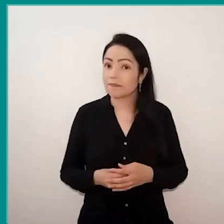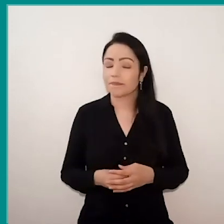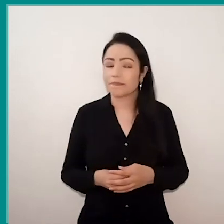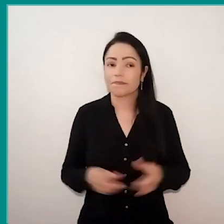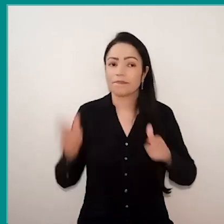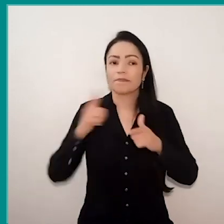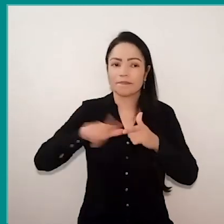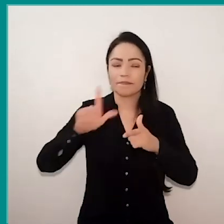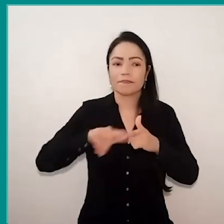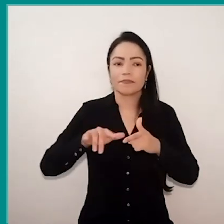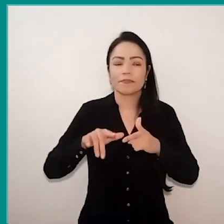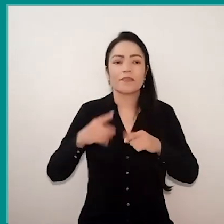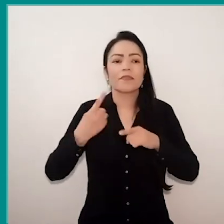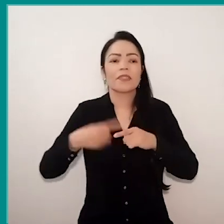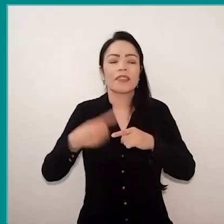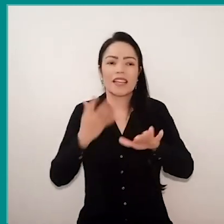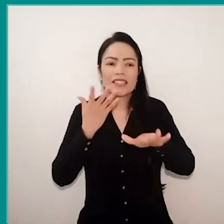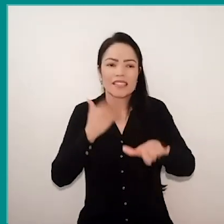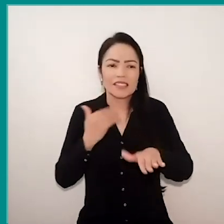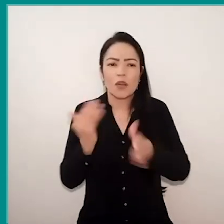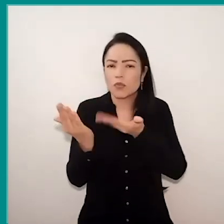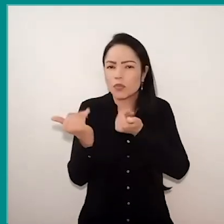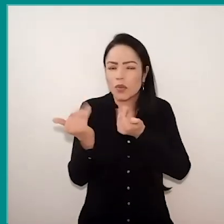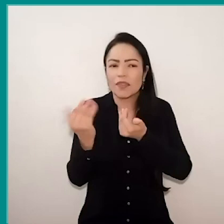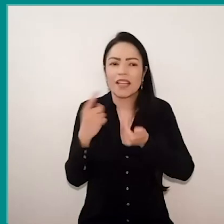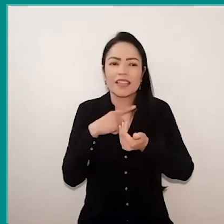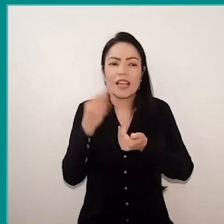because young people, teenagers have had a lot of difficulty,